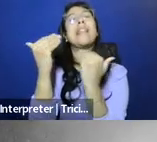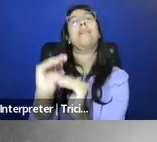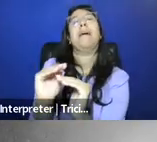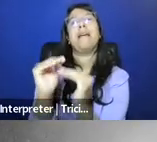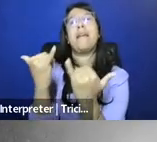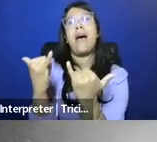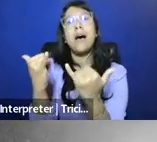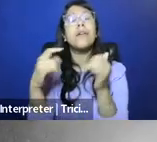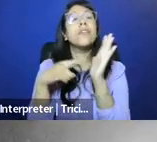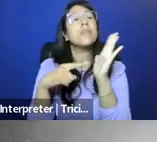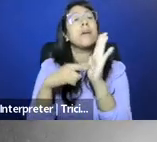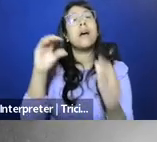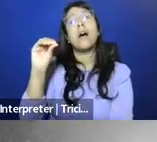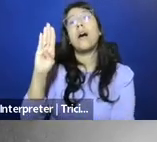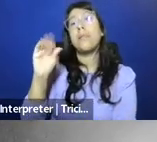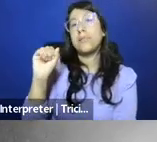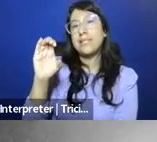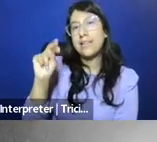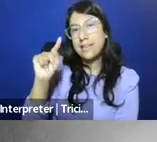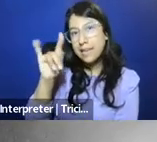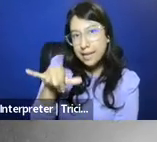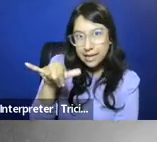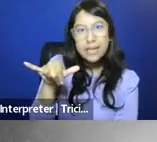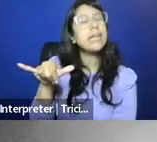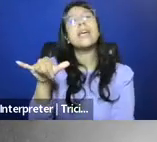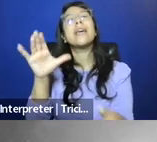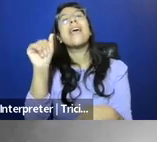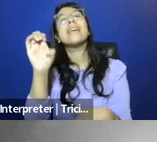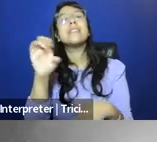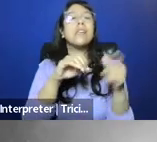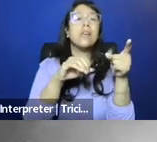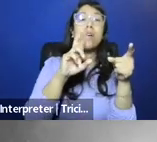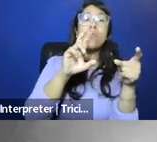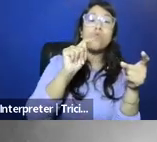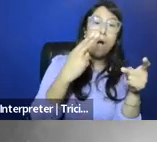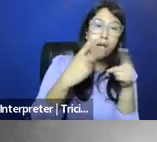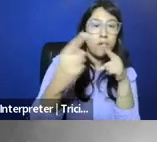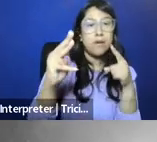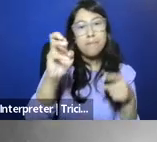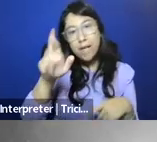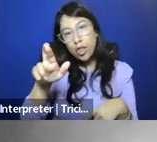such as the obscenity cases, Roth and Miller versus California, and the commercial speech case,